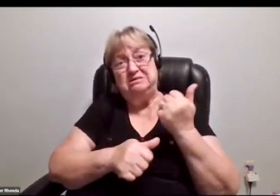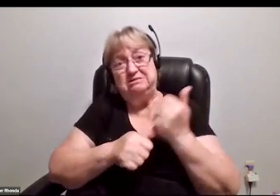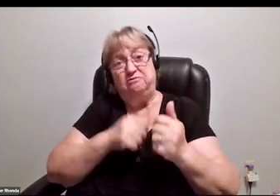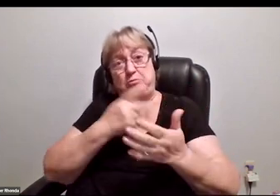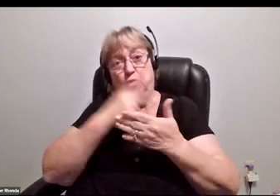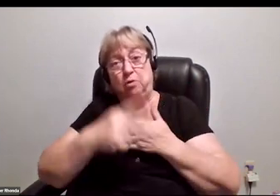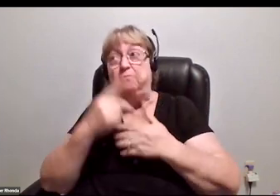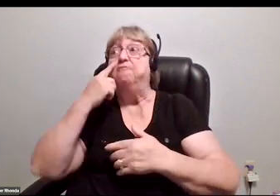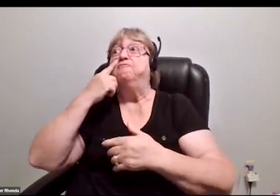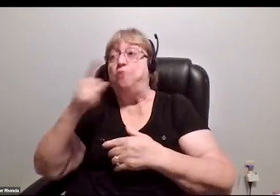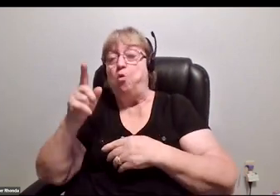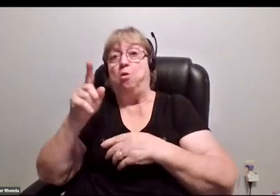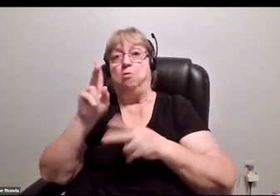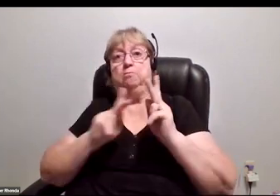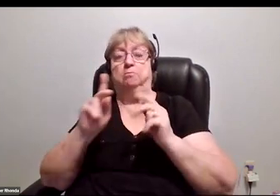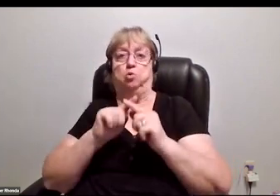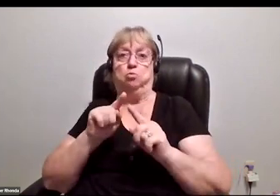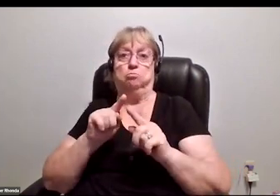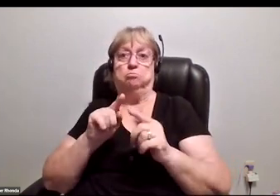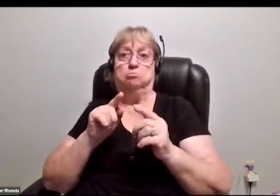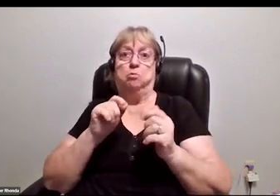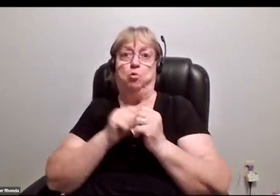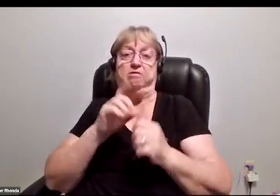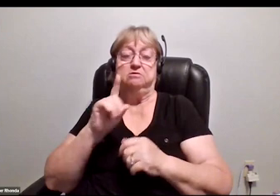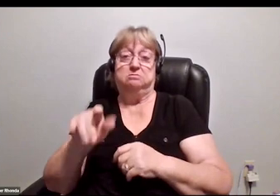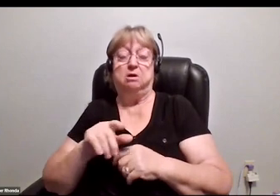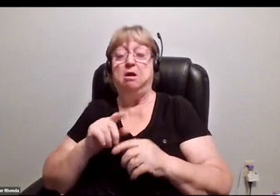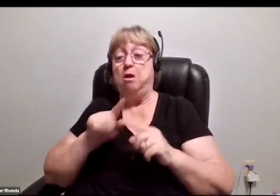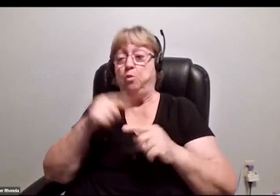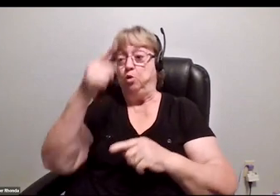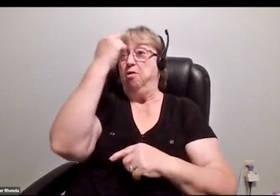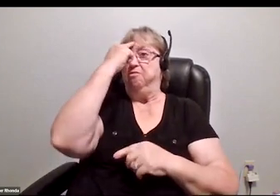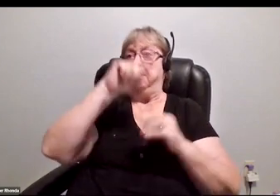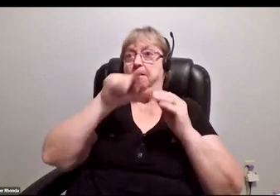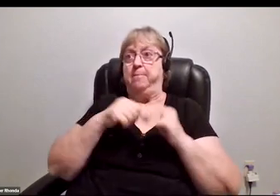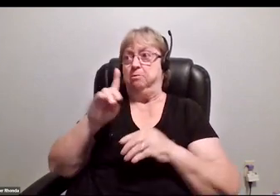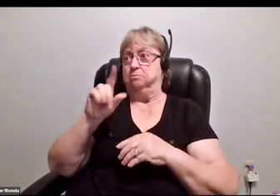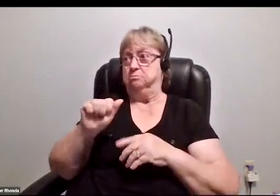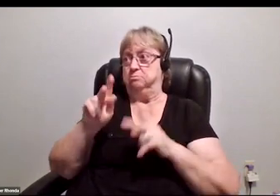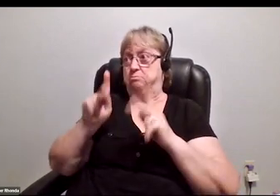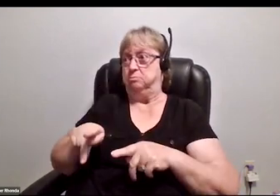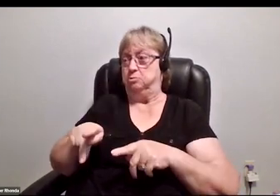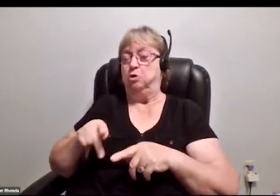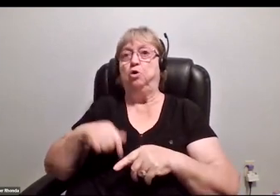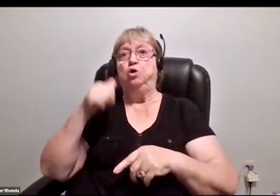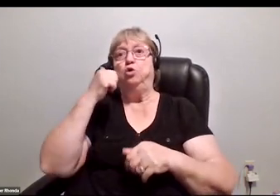That when you think of a person with a disability, you remember that disability spans across race,